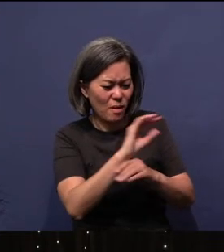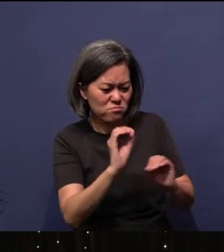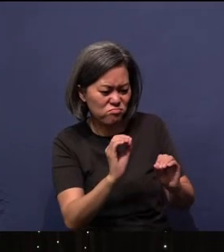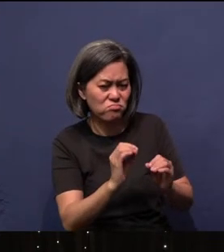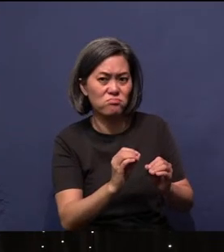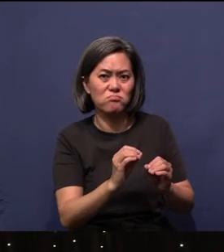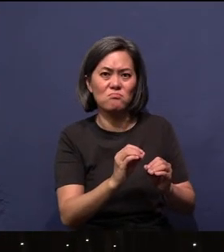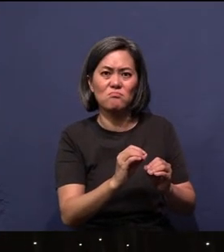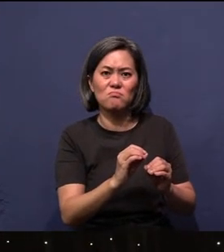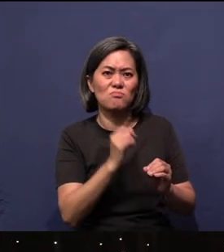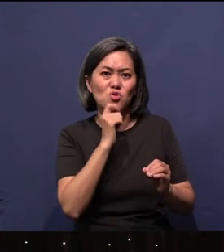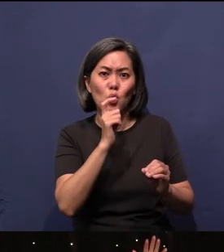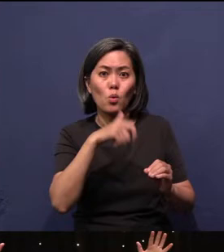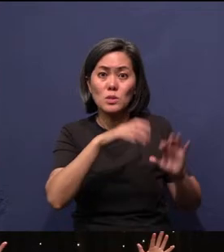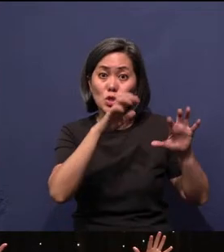was no need for rain. So rain didn't fall from the top.